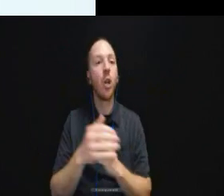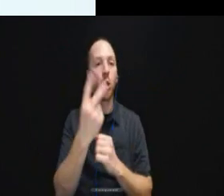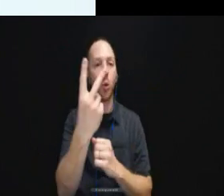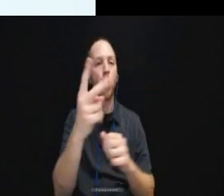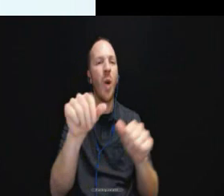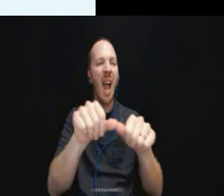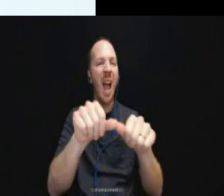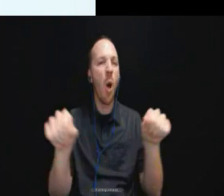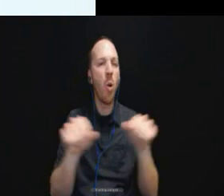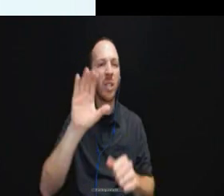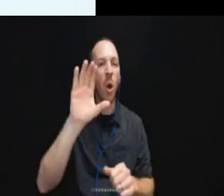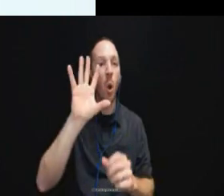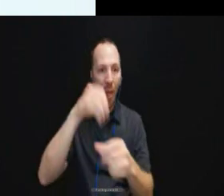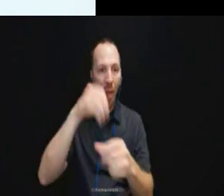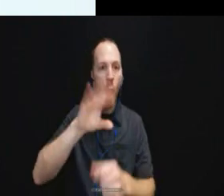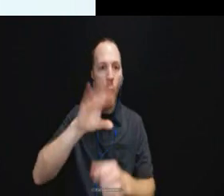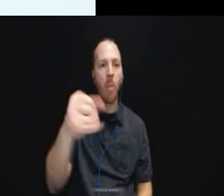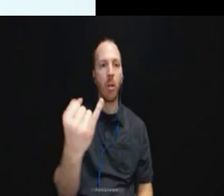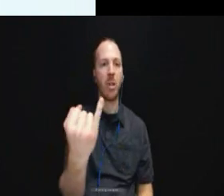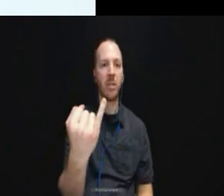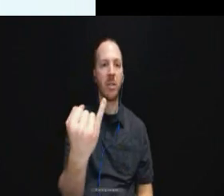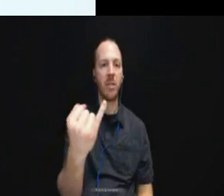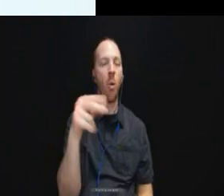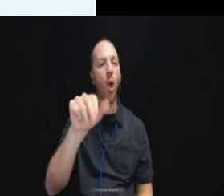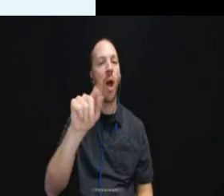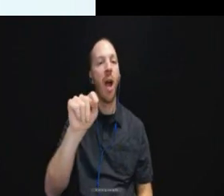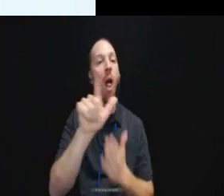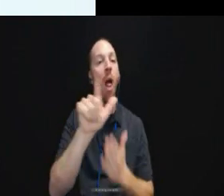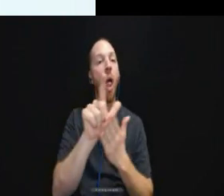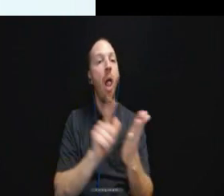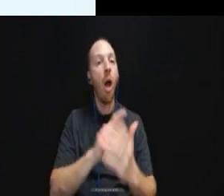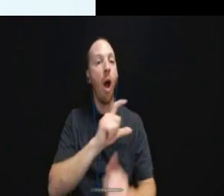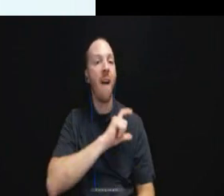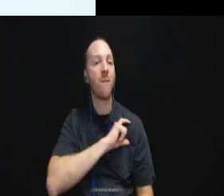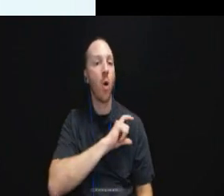We'll start by looking at law enforcement and then we'll move on to look at correctional